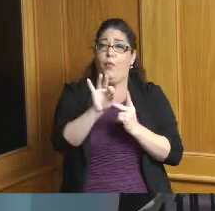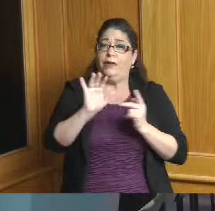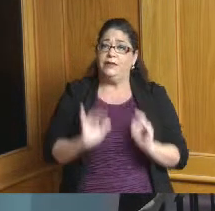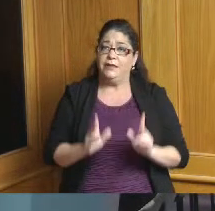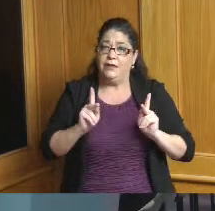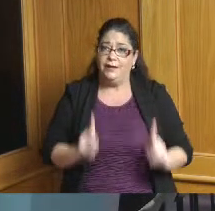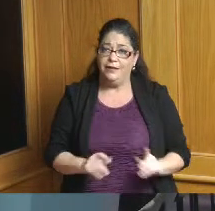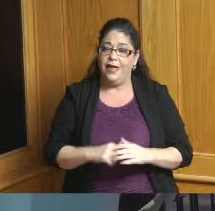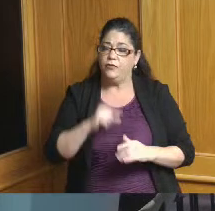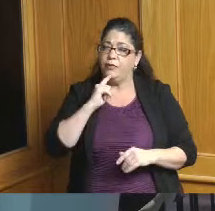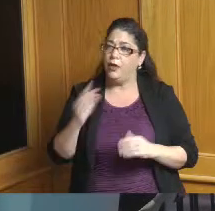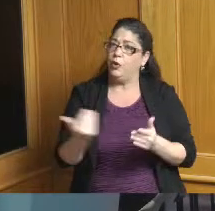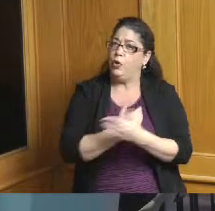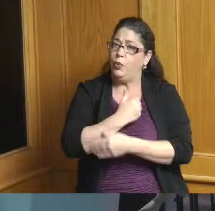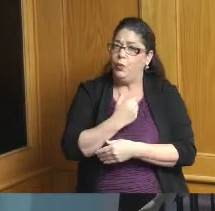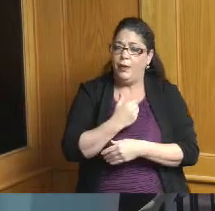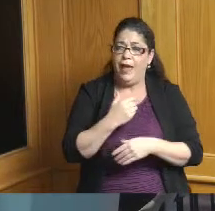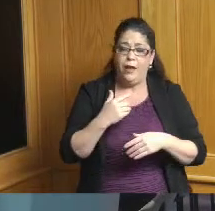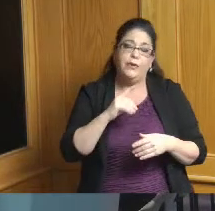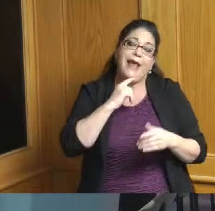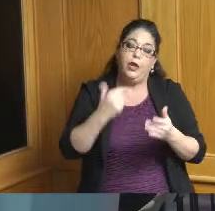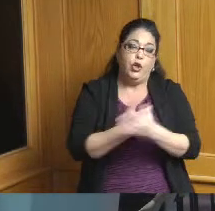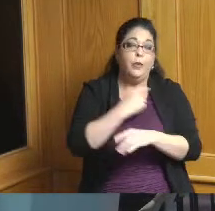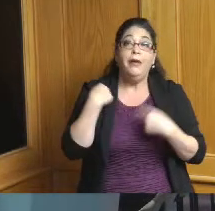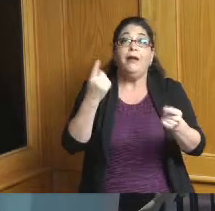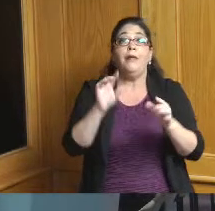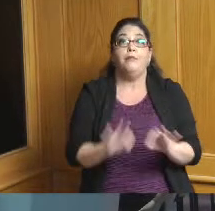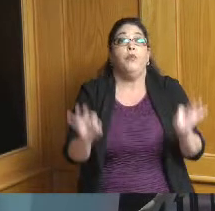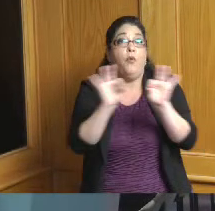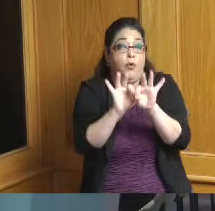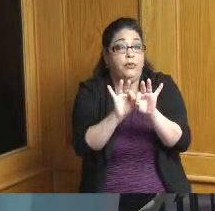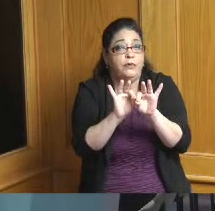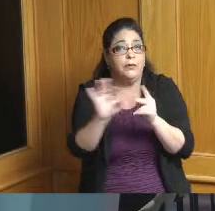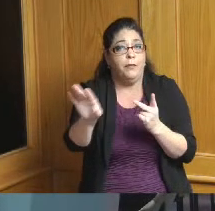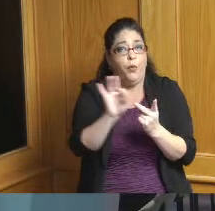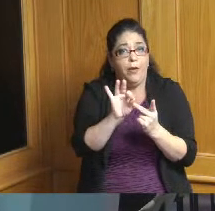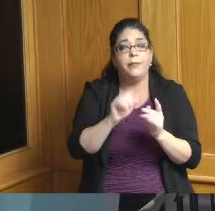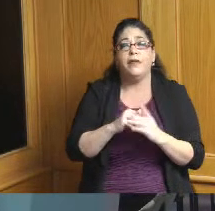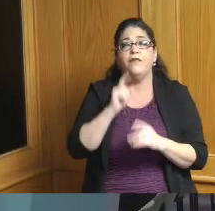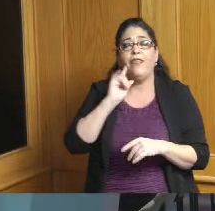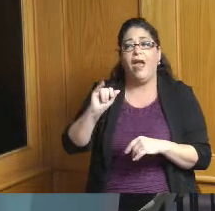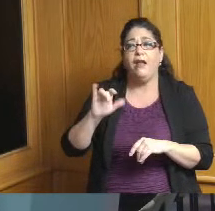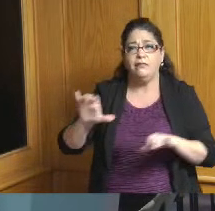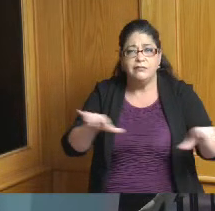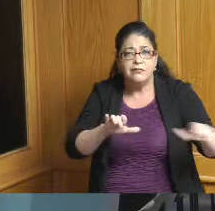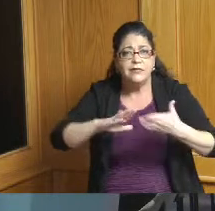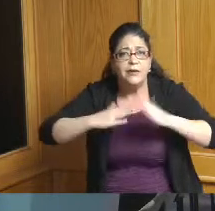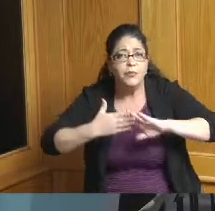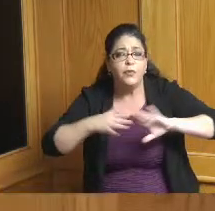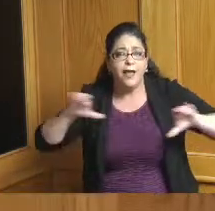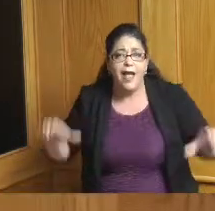appointment because of all the work that the Community Action Agency does and have done over